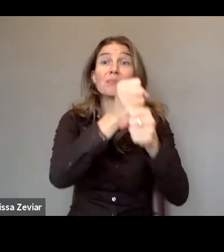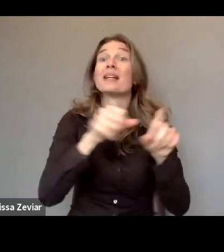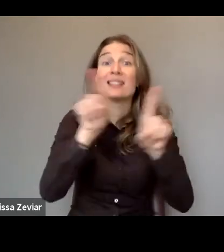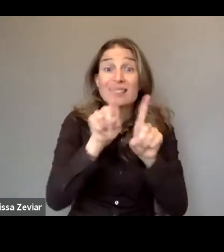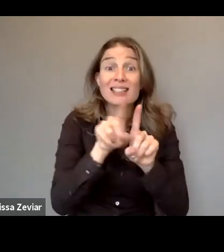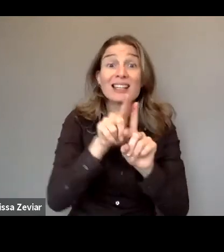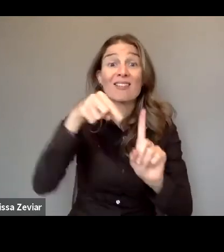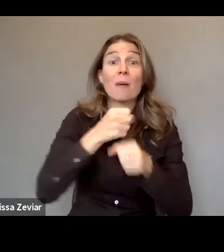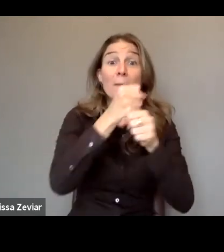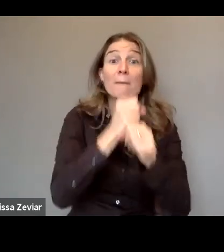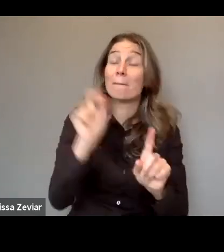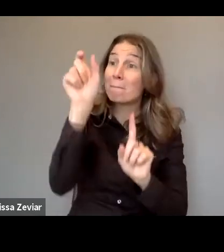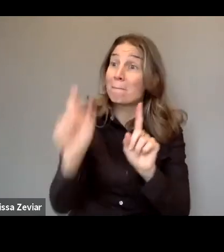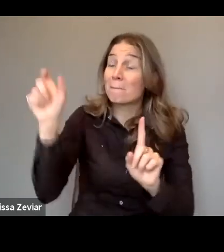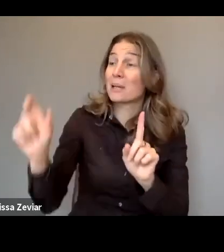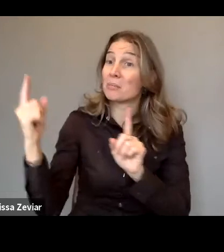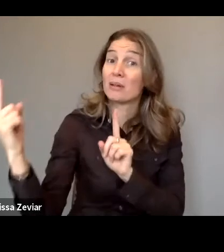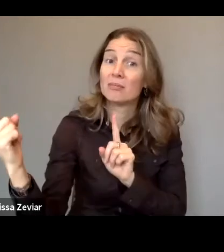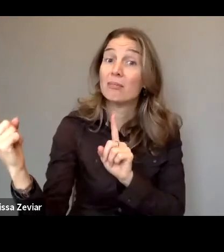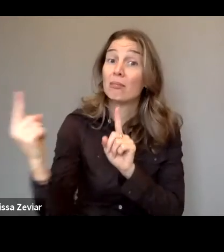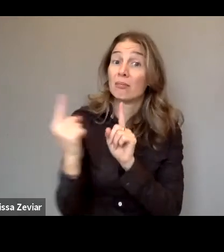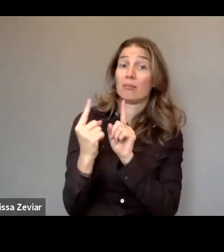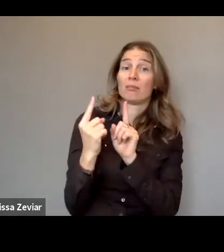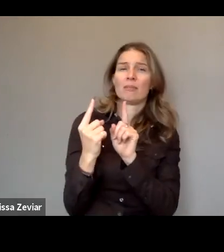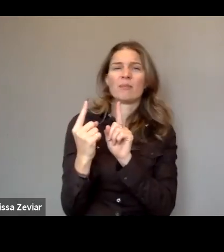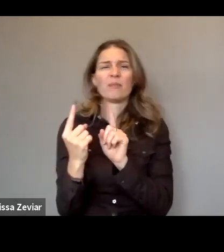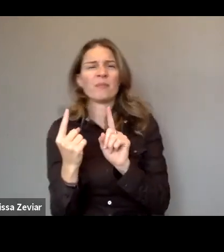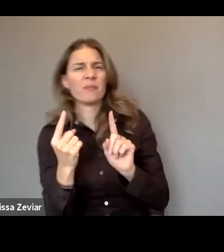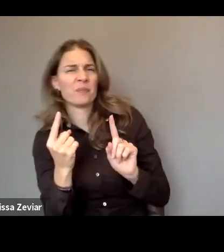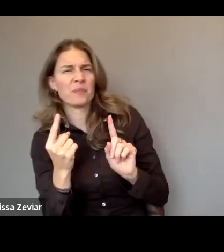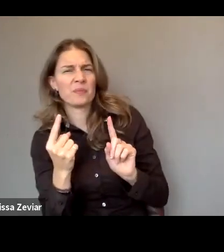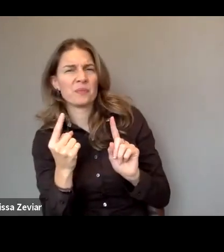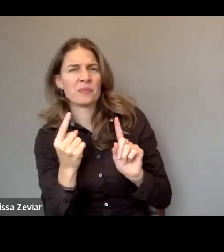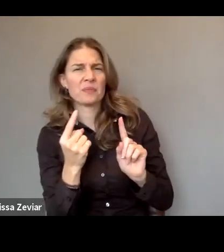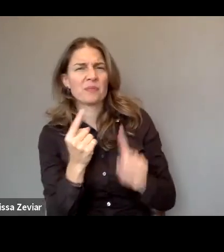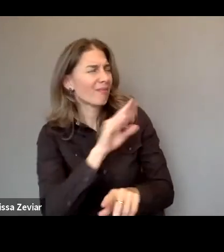to remind us that what we’re demanding is not part of the feminist agenda